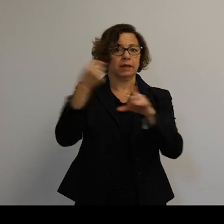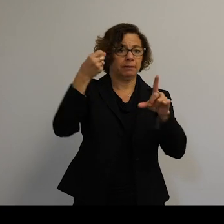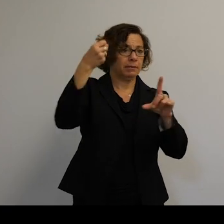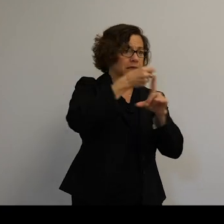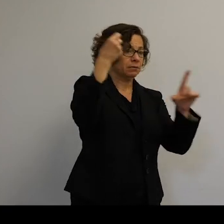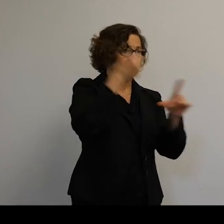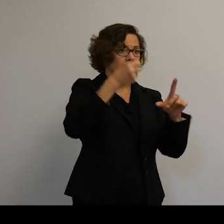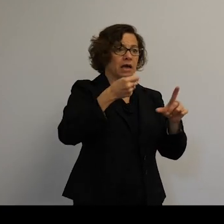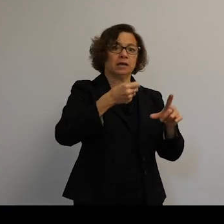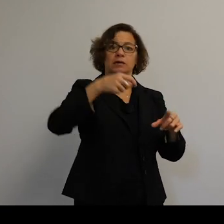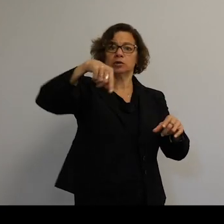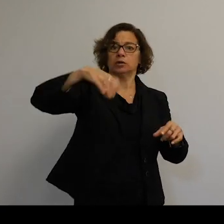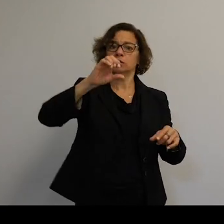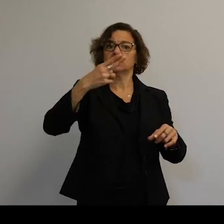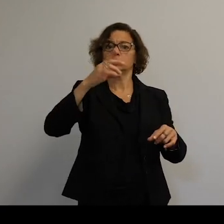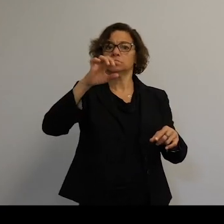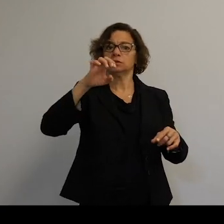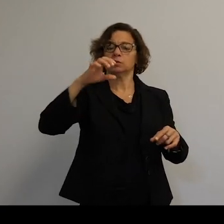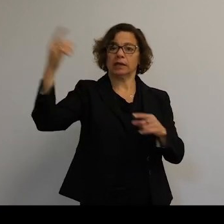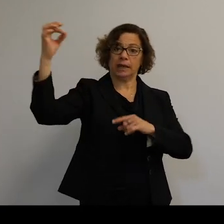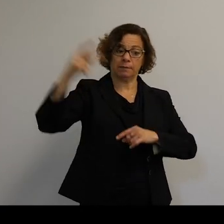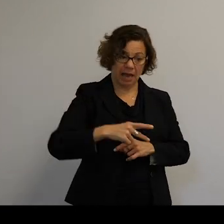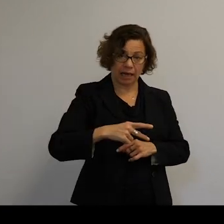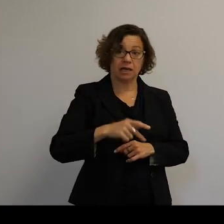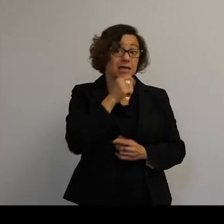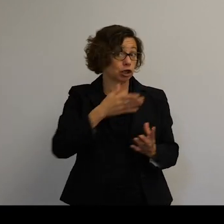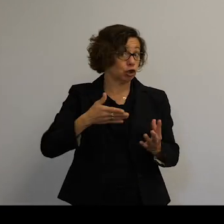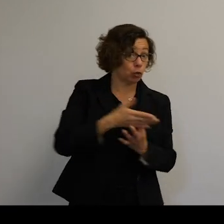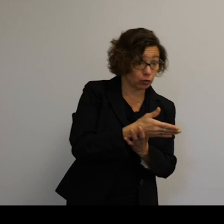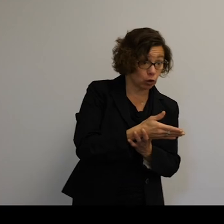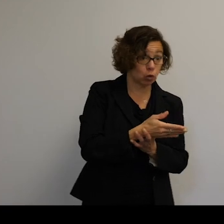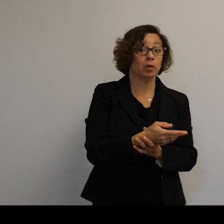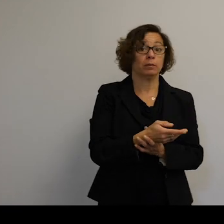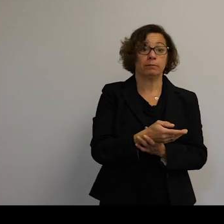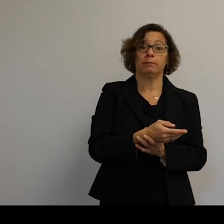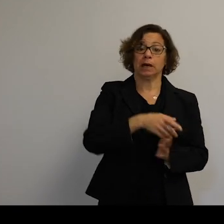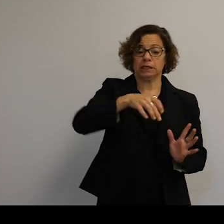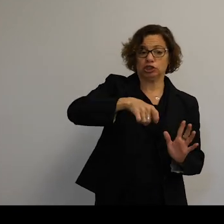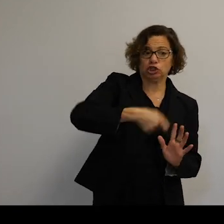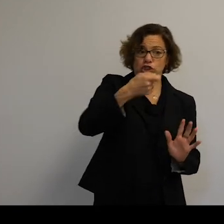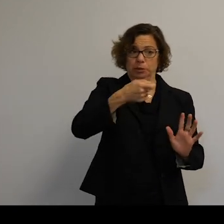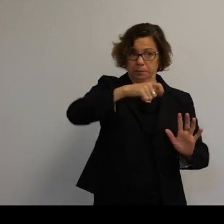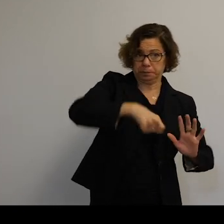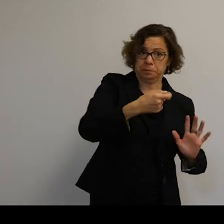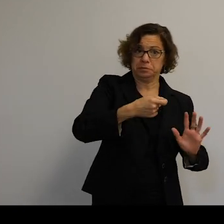These are photos of when the shuttle returned. They didn't go right through the shuttle-- through the windscreen, luckily, but were